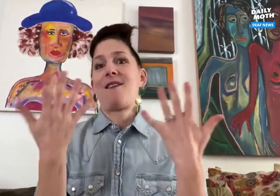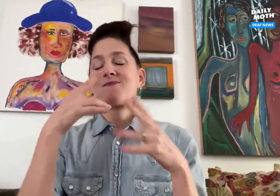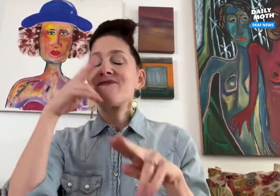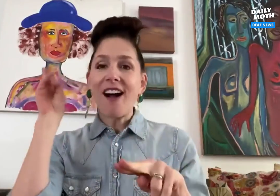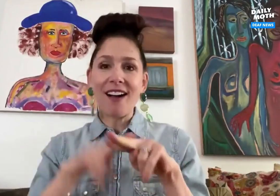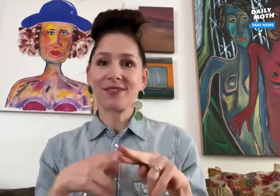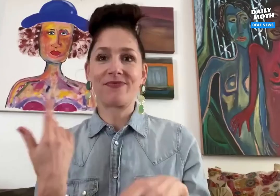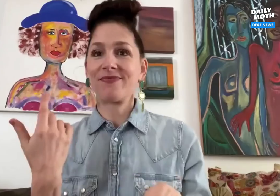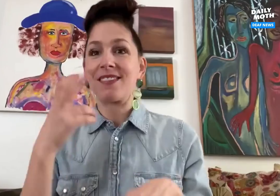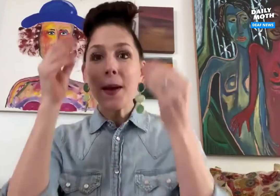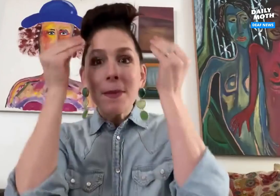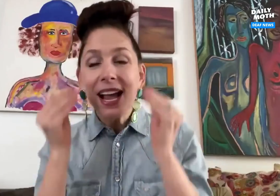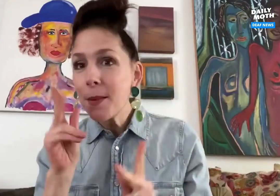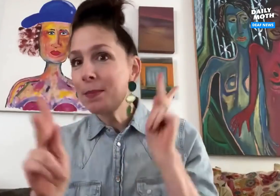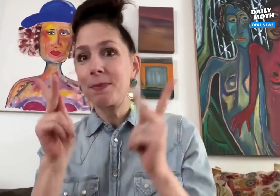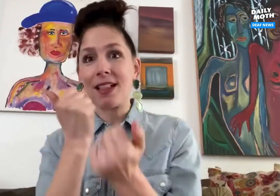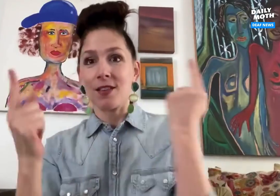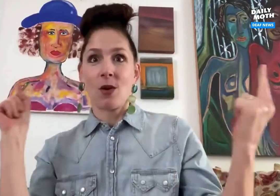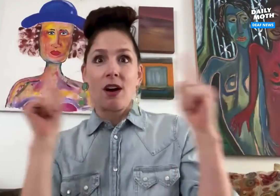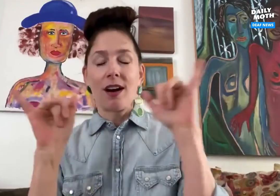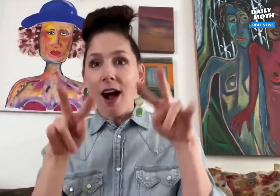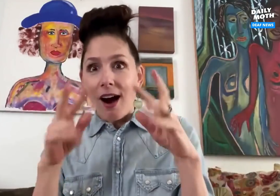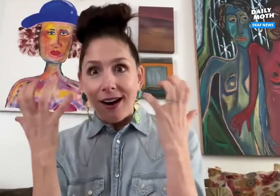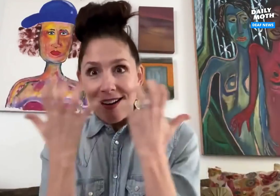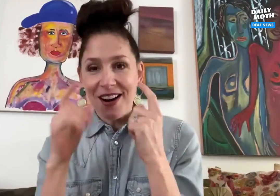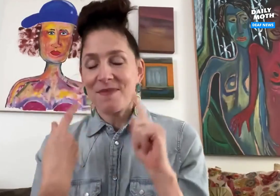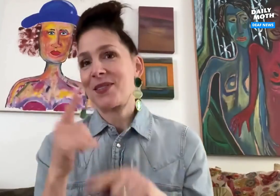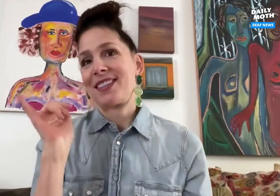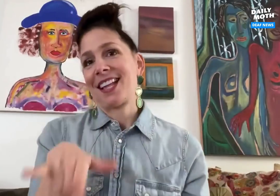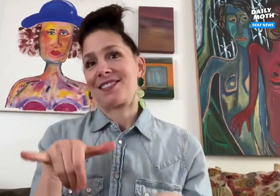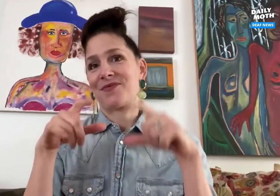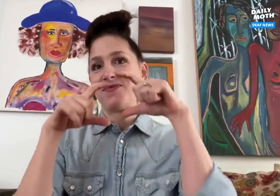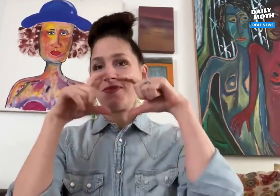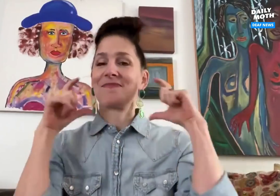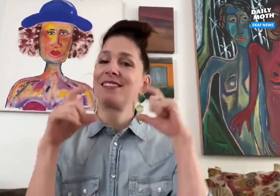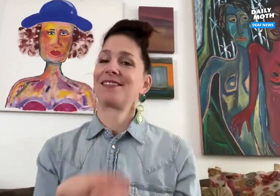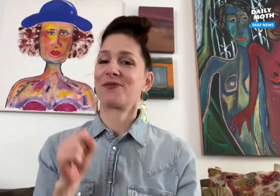It was so much fun and even the makeup people were in awe of these special facemasks!